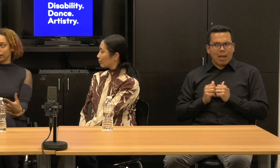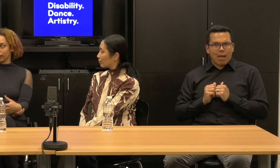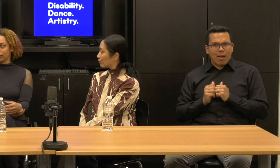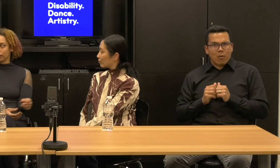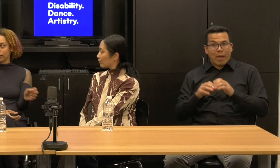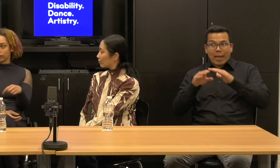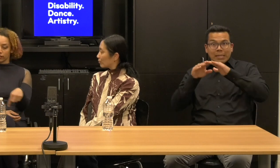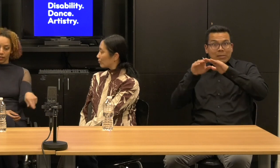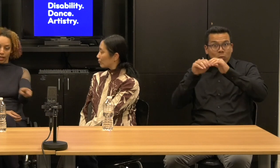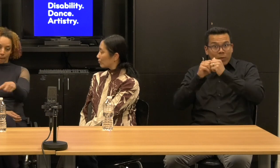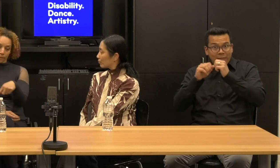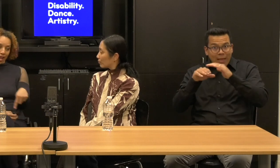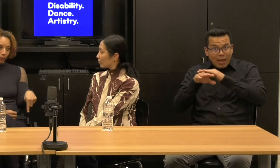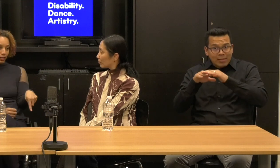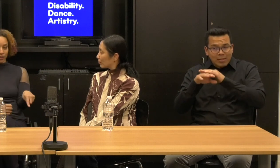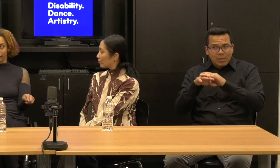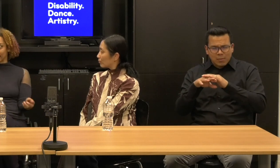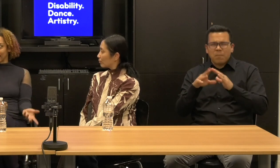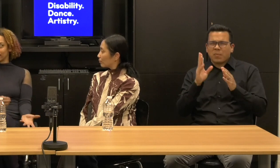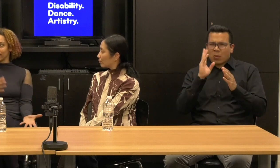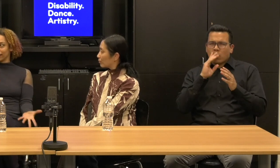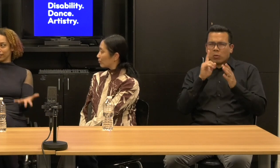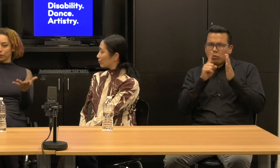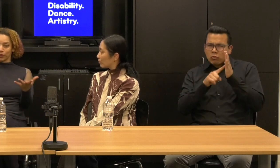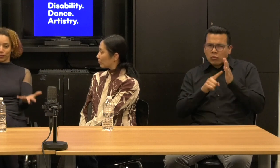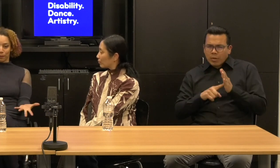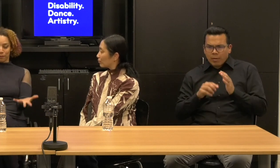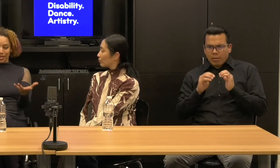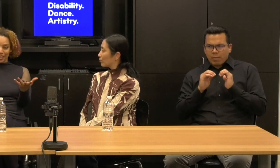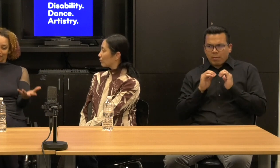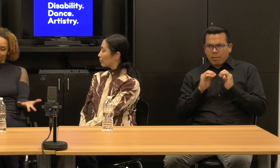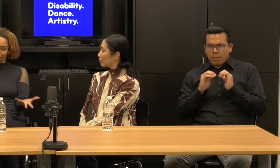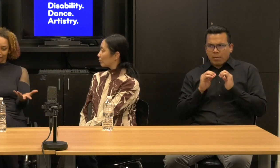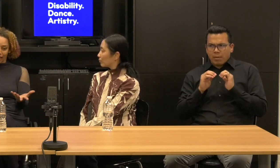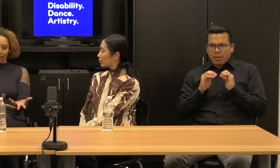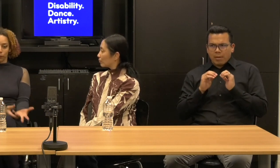We have a residency at impact, we're going to be looking at what does it mean to do that?